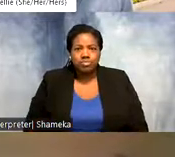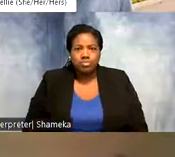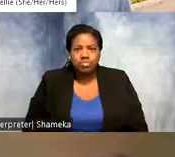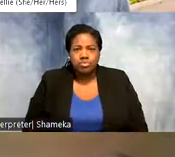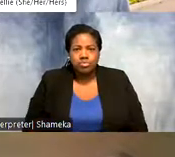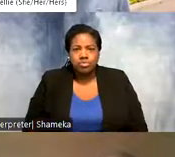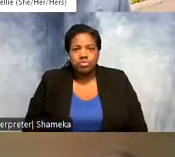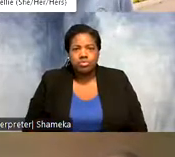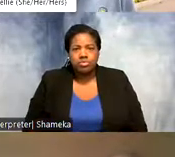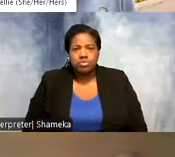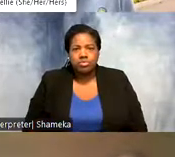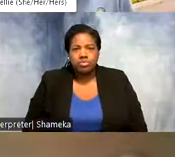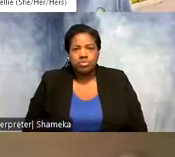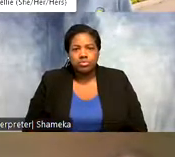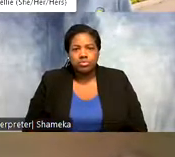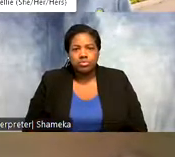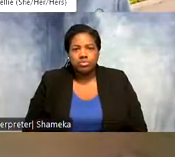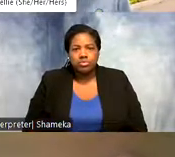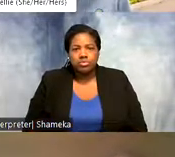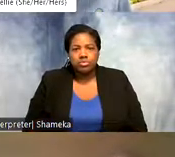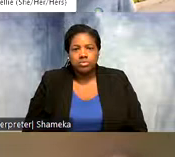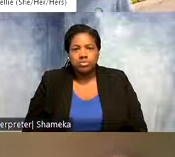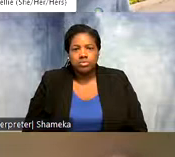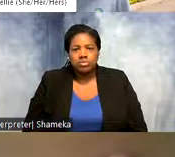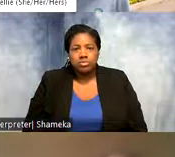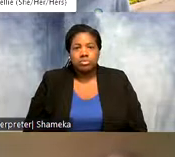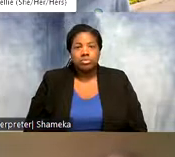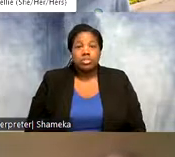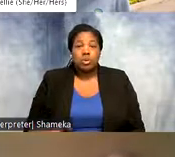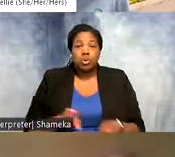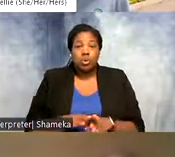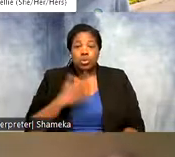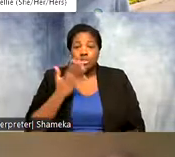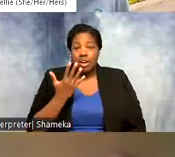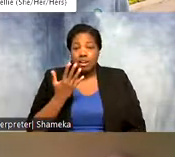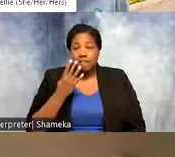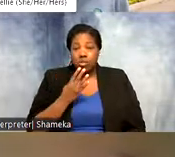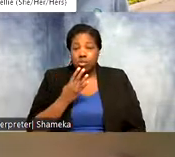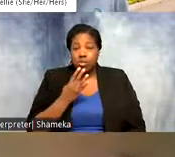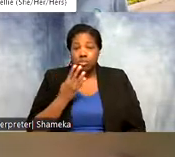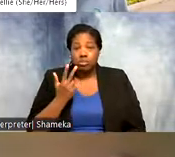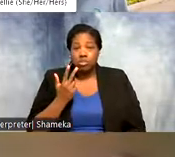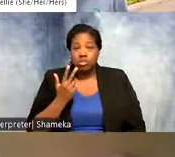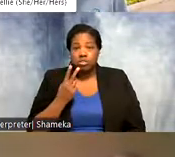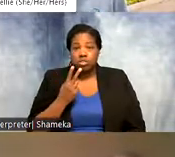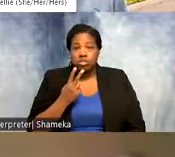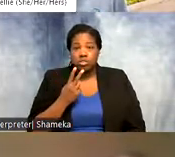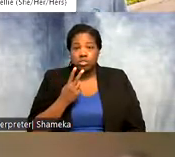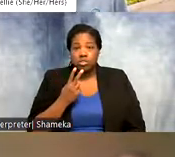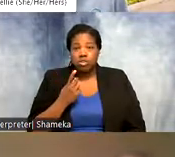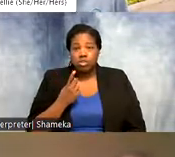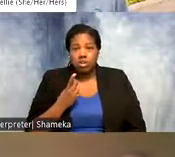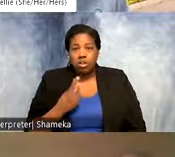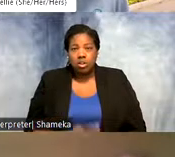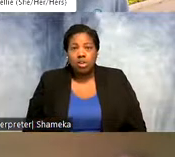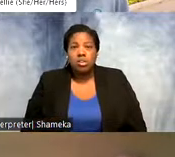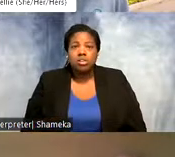Alright, I'm gonna close this poll in five, four, three, two and one. Oh Ethan said the